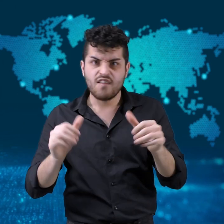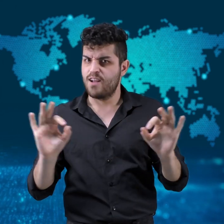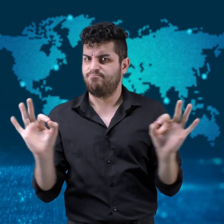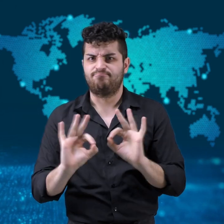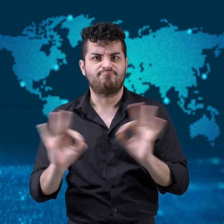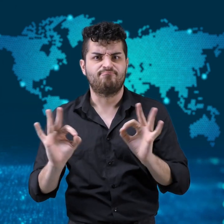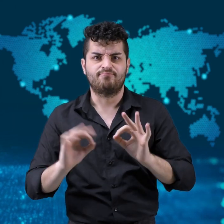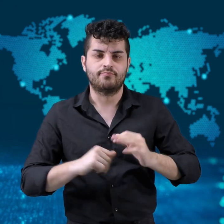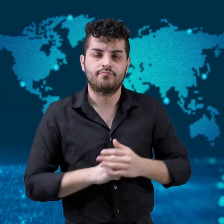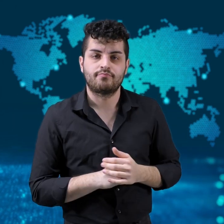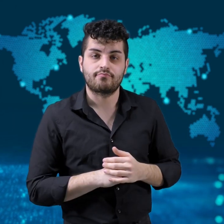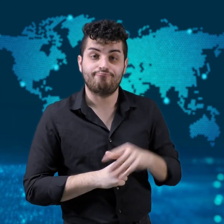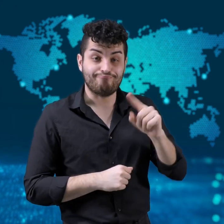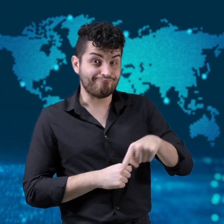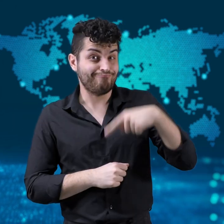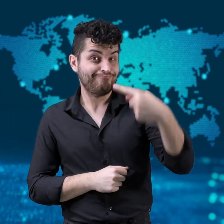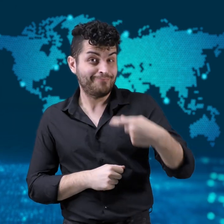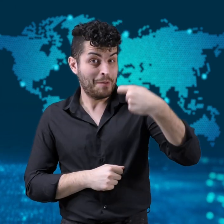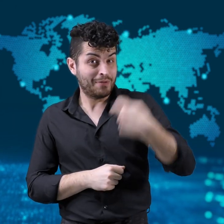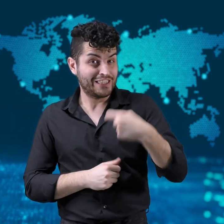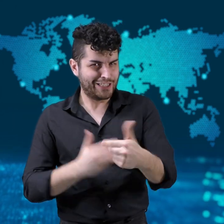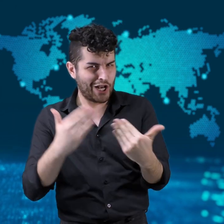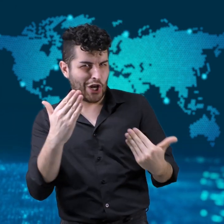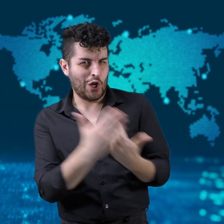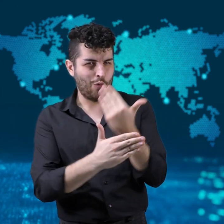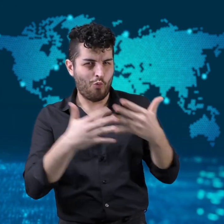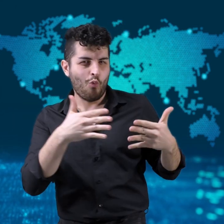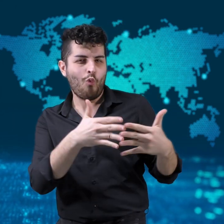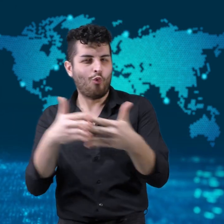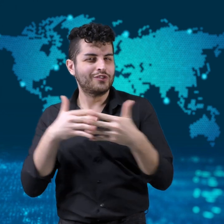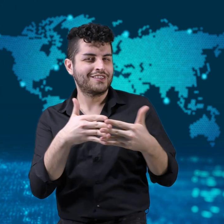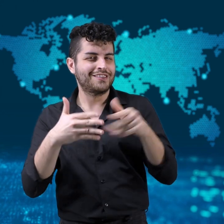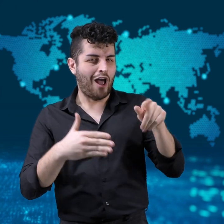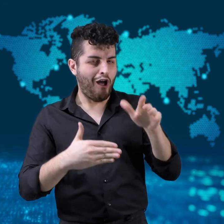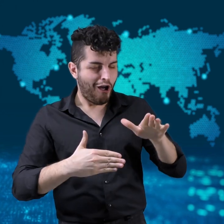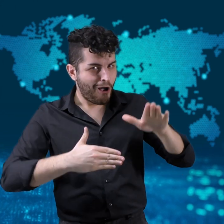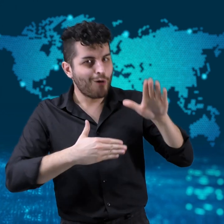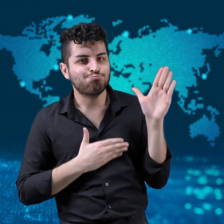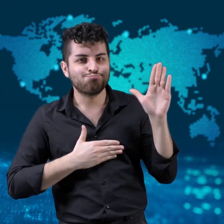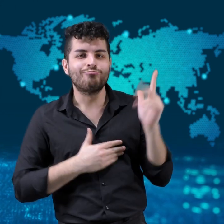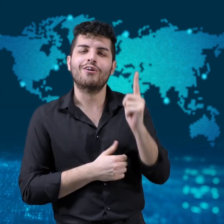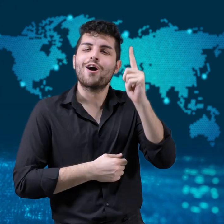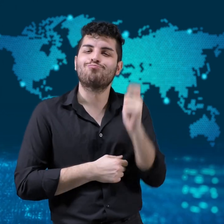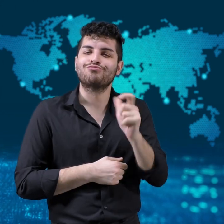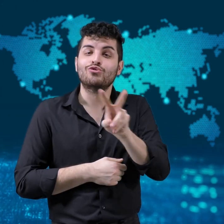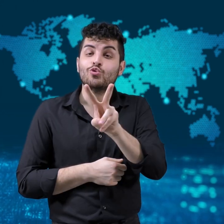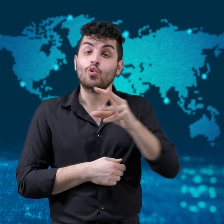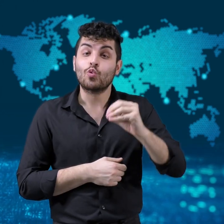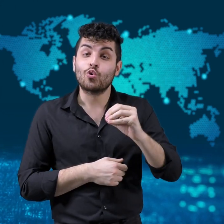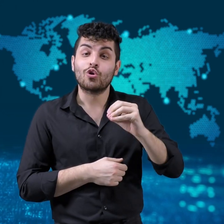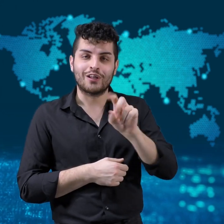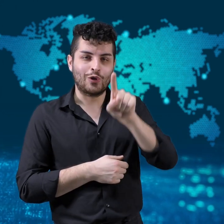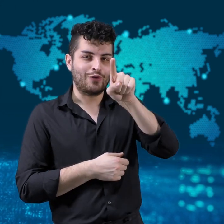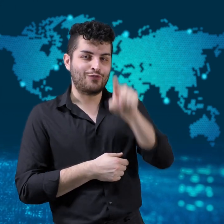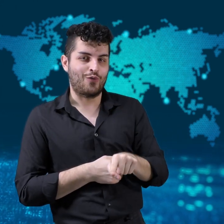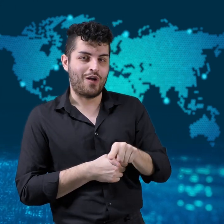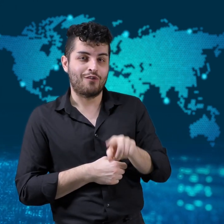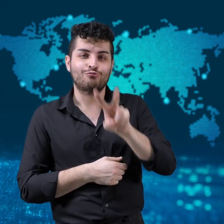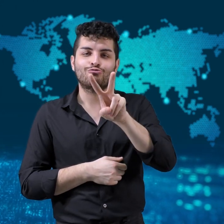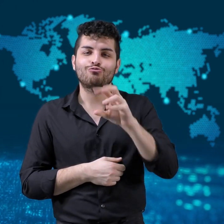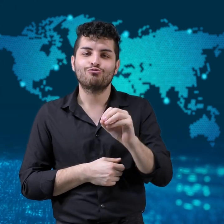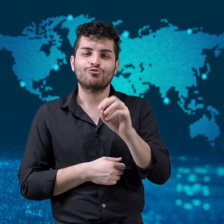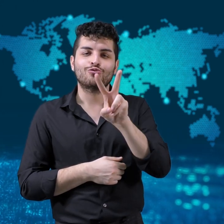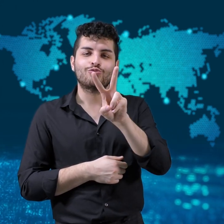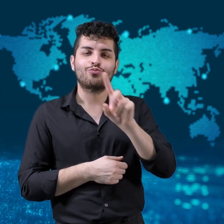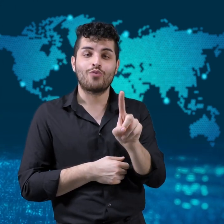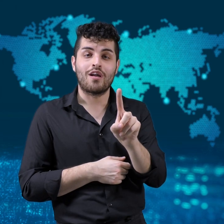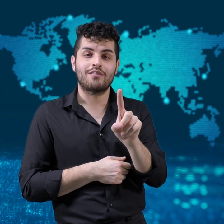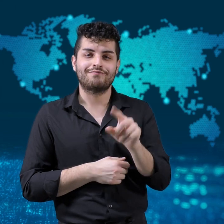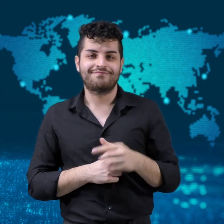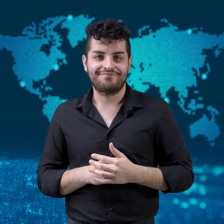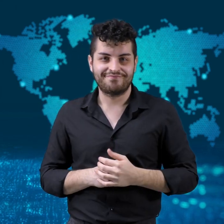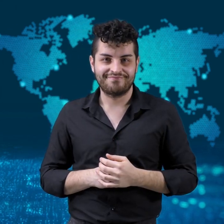The next US President will be inaugurated on January 20, 2021.